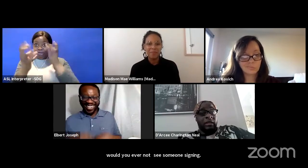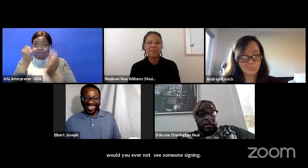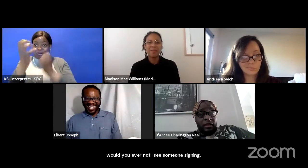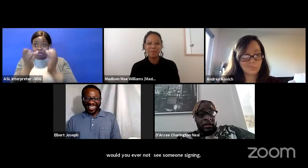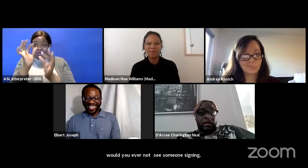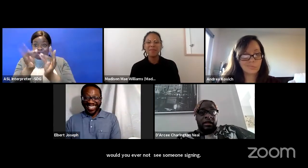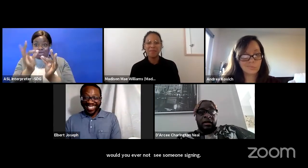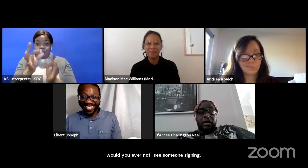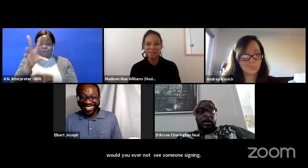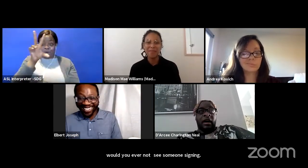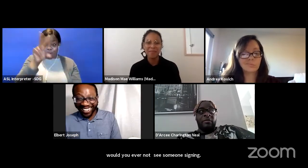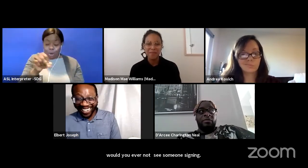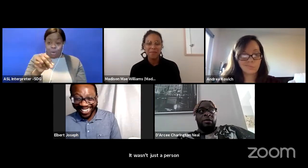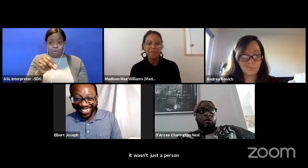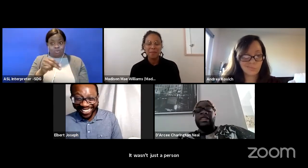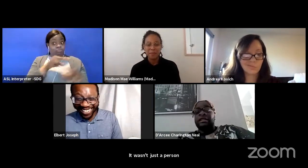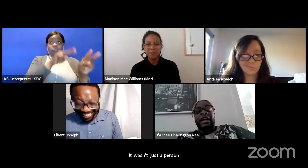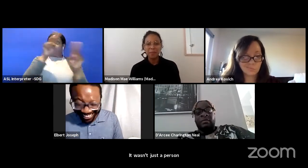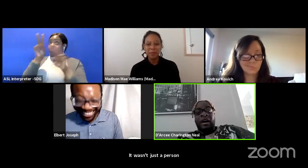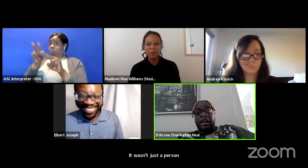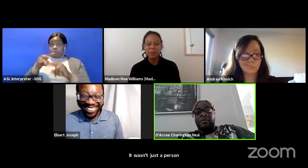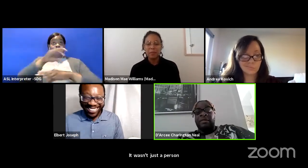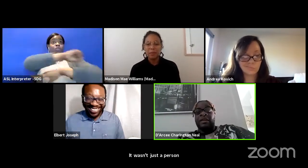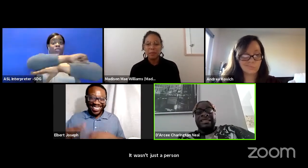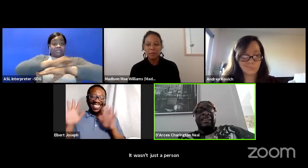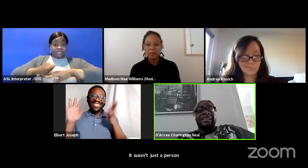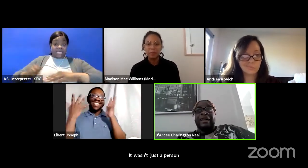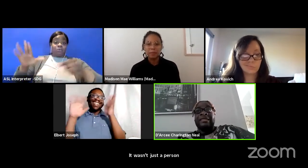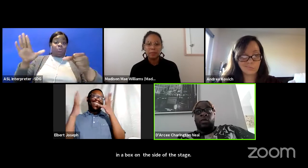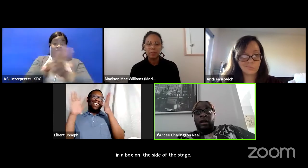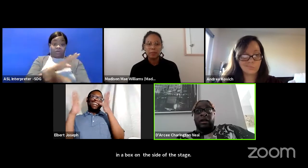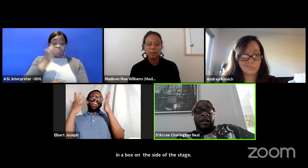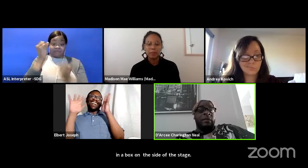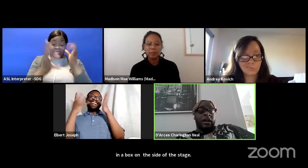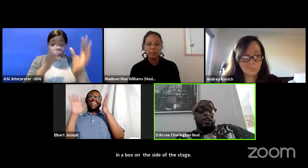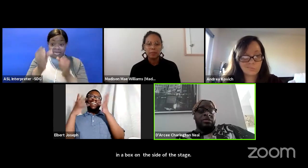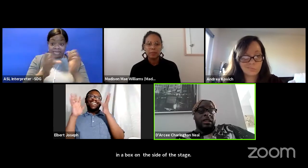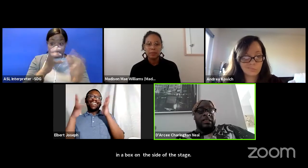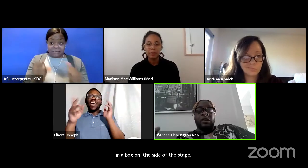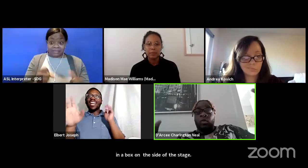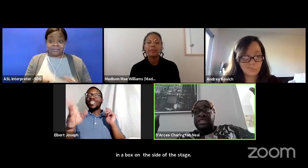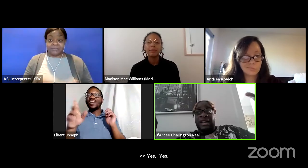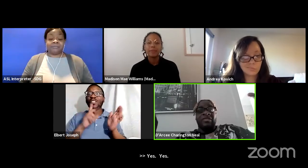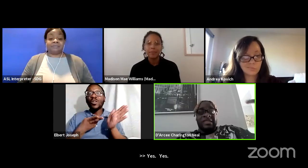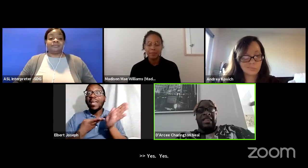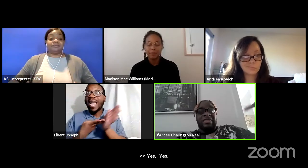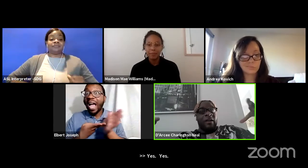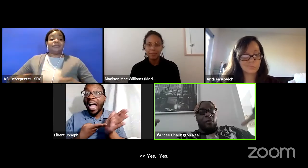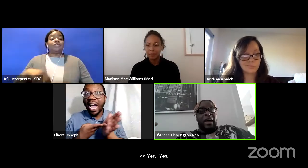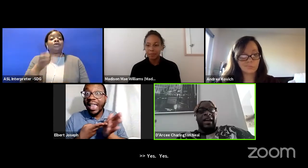Yes D'Arcee, yes. But we took that in mind I mean, there are sightlines were become a huge thing so we designed the fit that way.